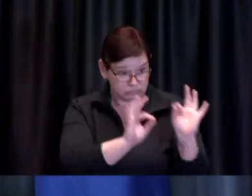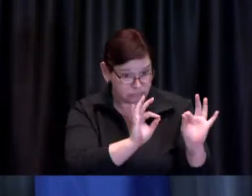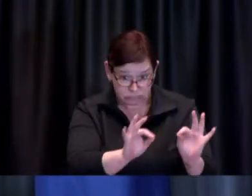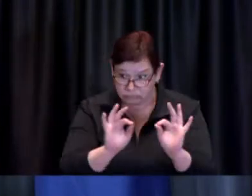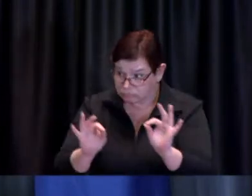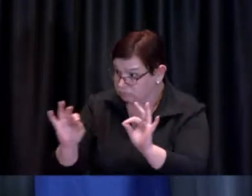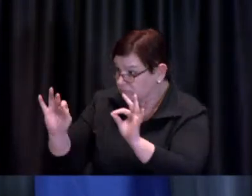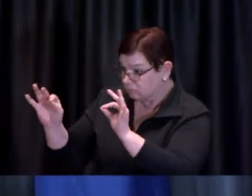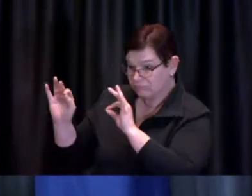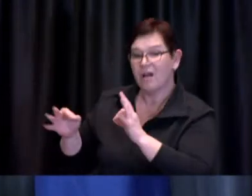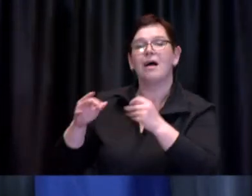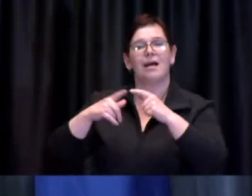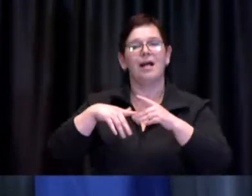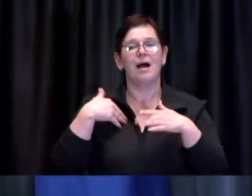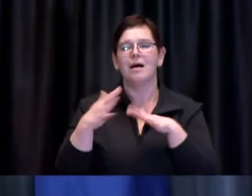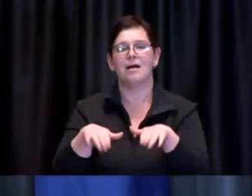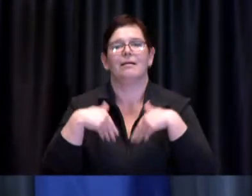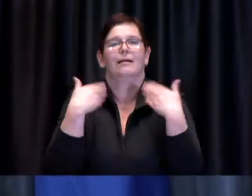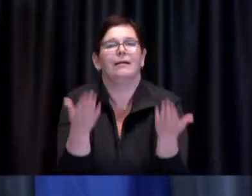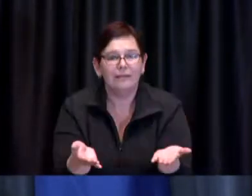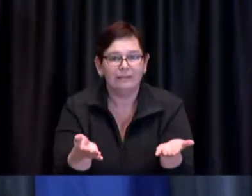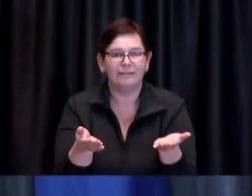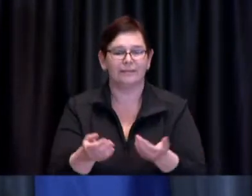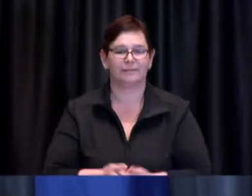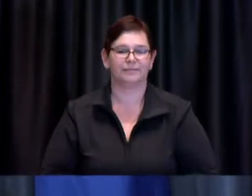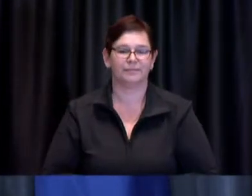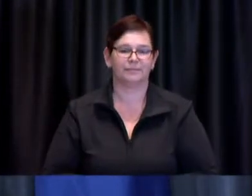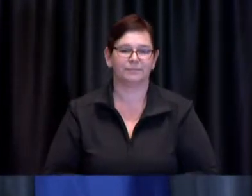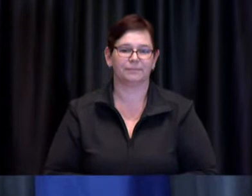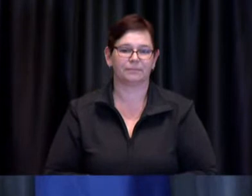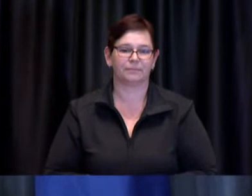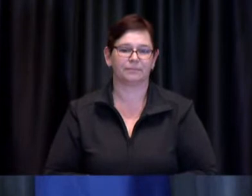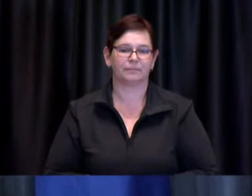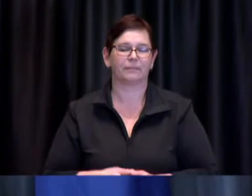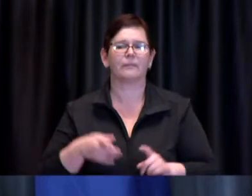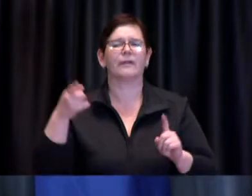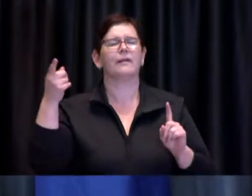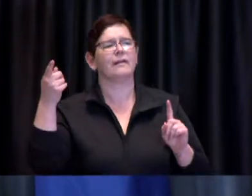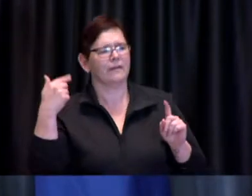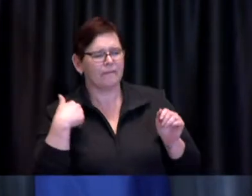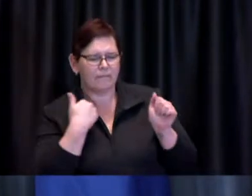John: Thanks and I have a follow-up uh for you Dr. de Villa.